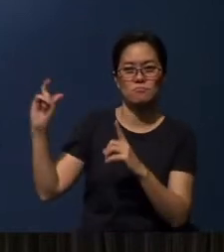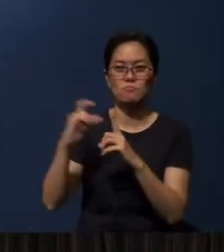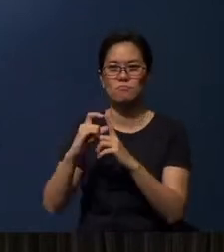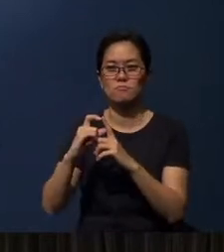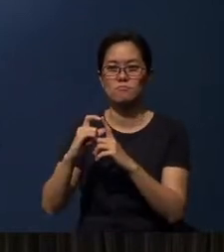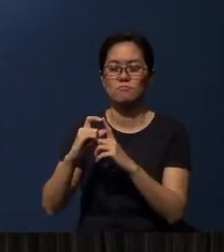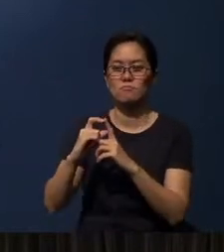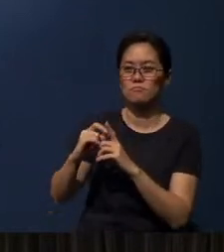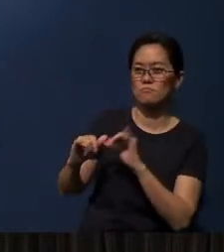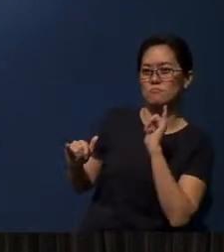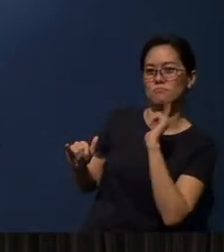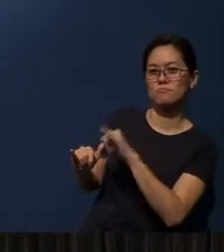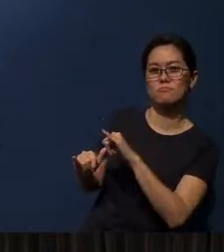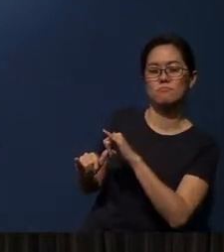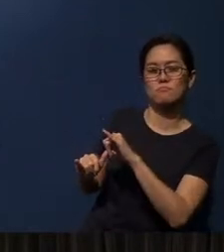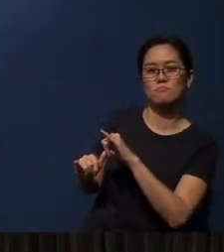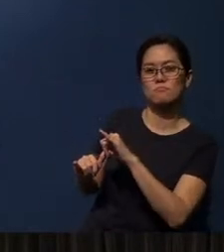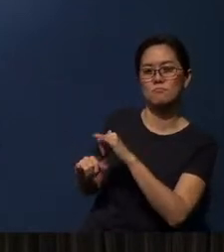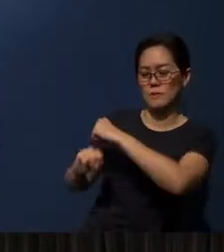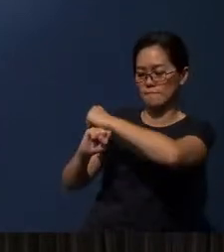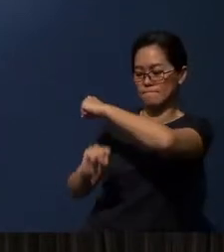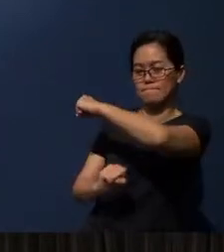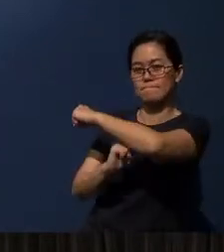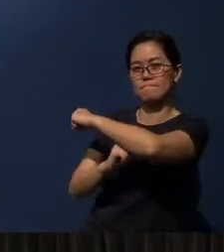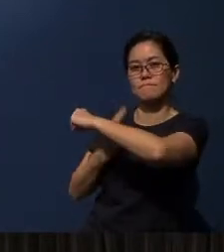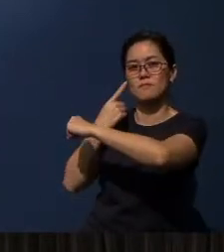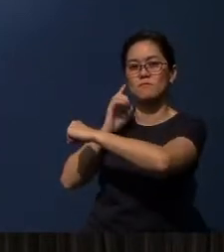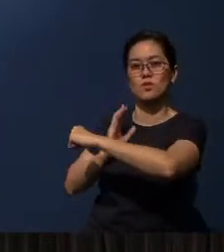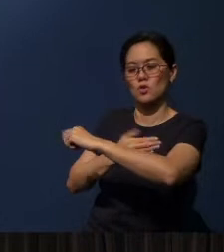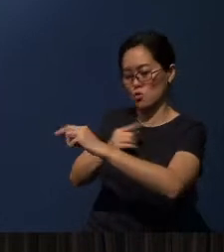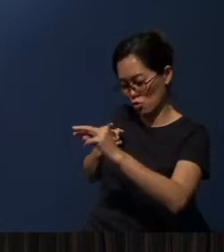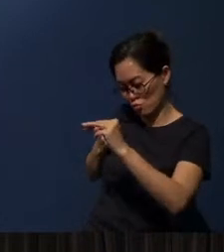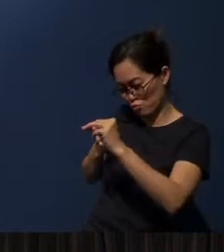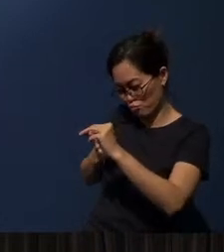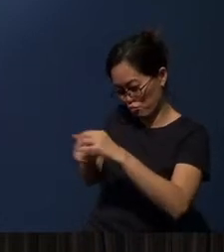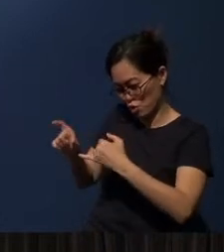This, therefore, has to be the foundation for our missional cells